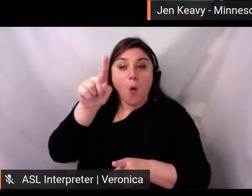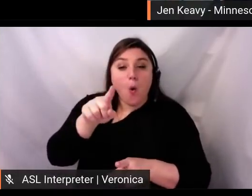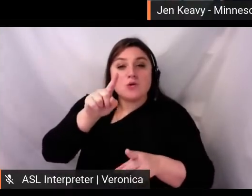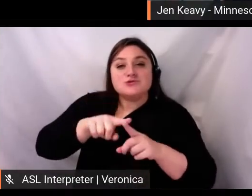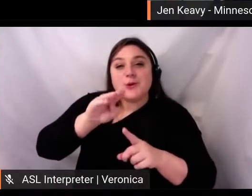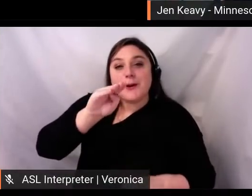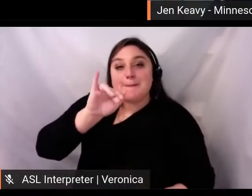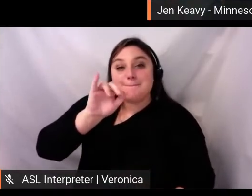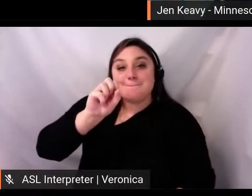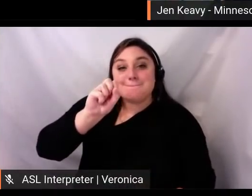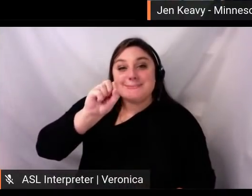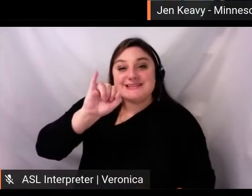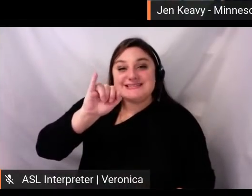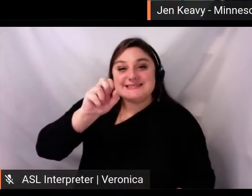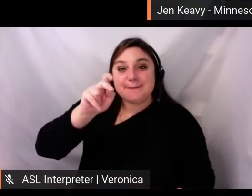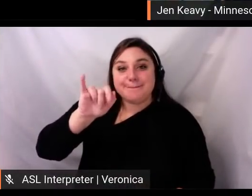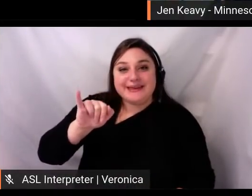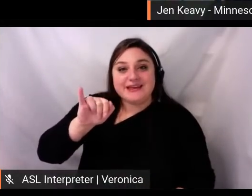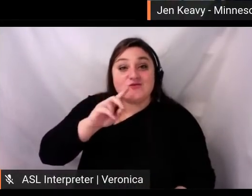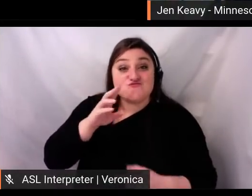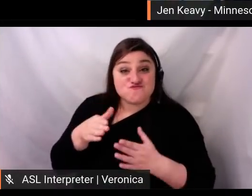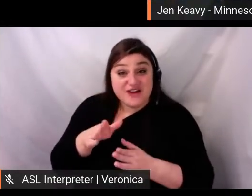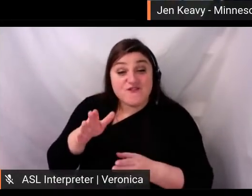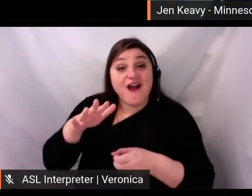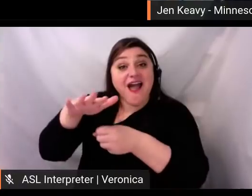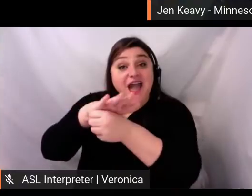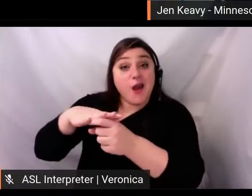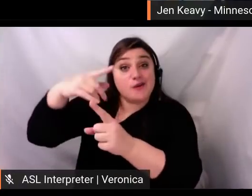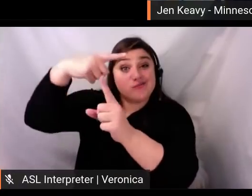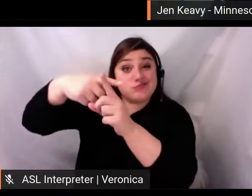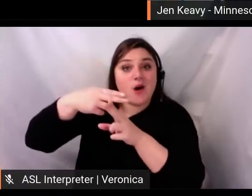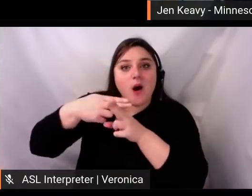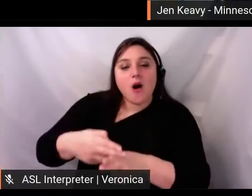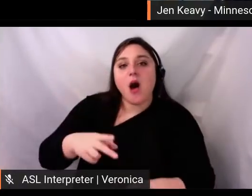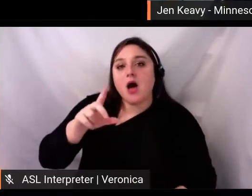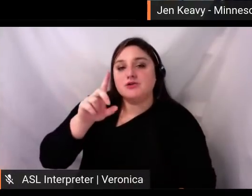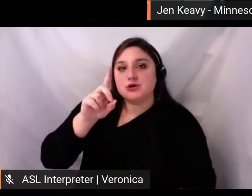This is a sacred site and it's the center of the world to the Dakota.